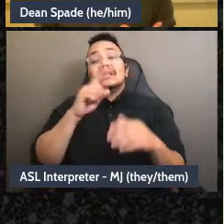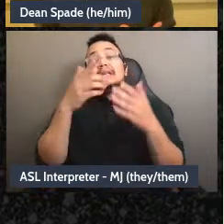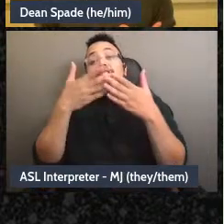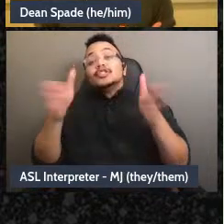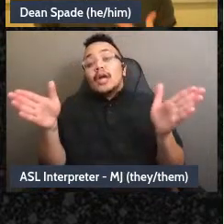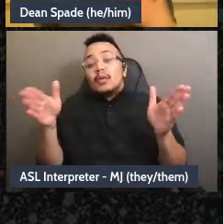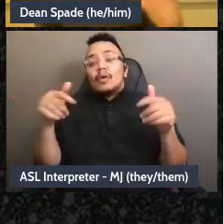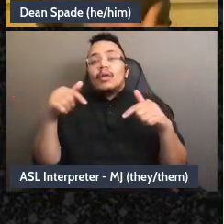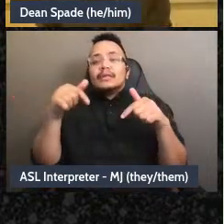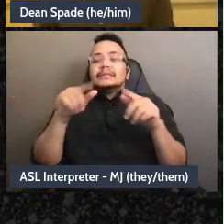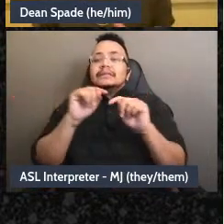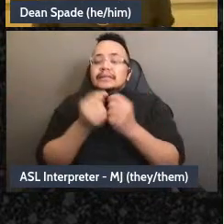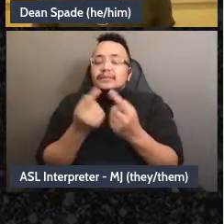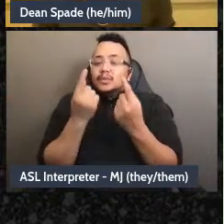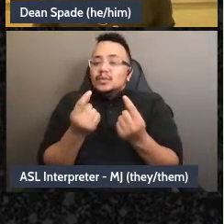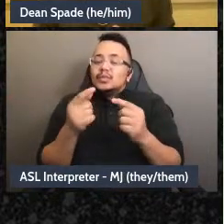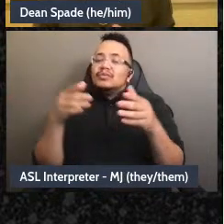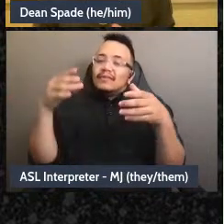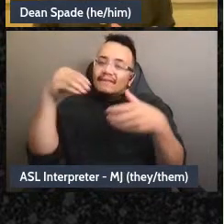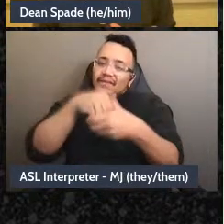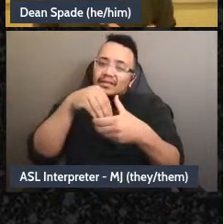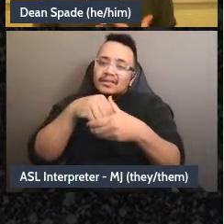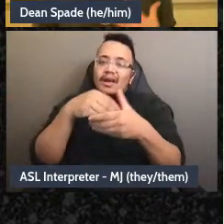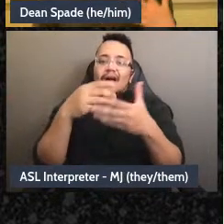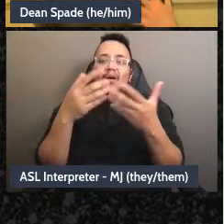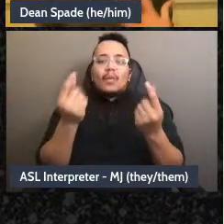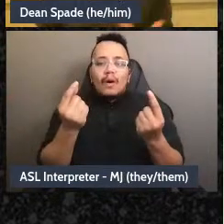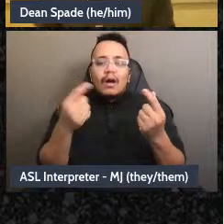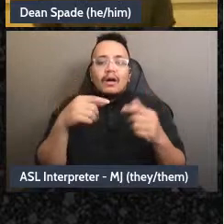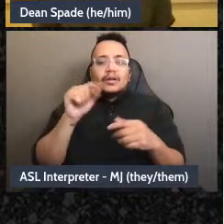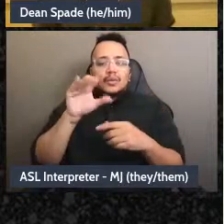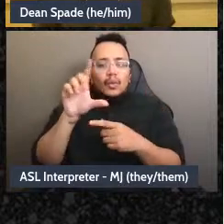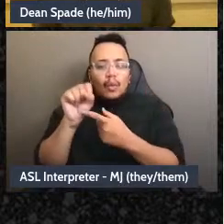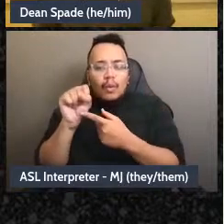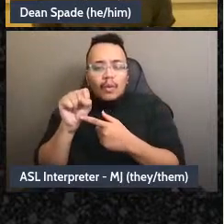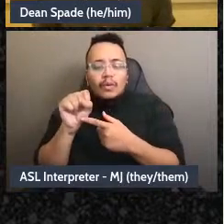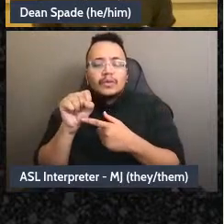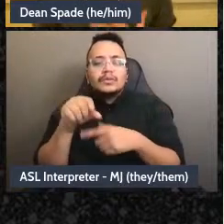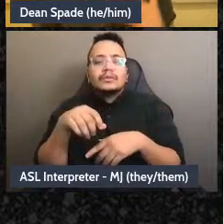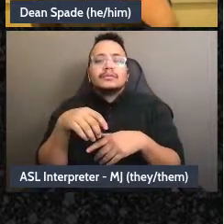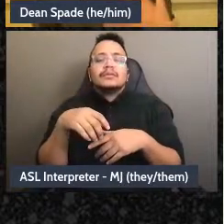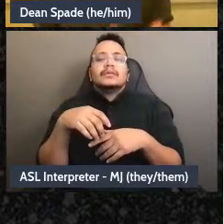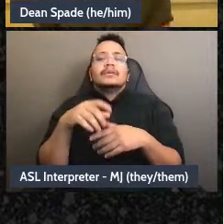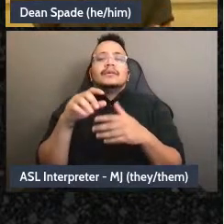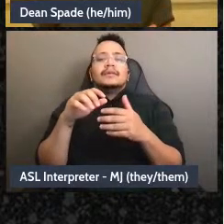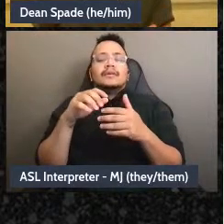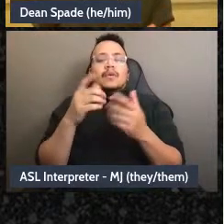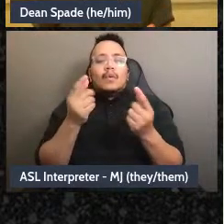tools, like, how is it going in here what do we want to skill up are there people missing are we